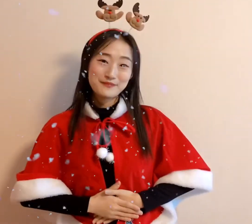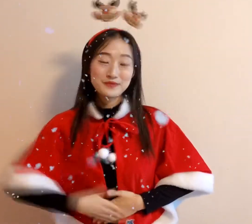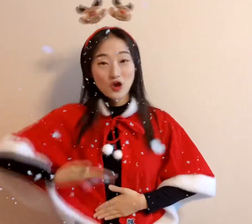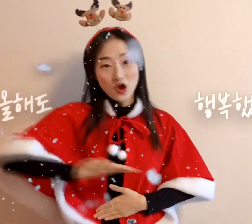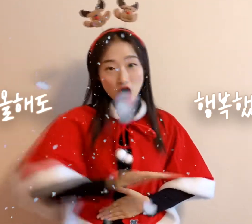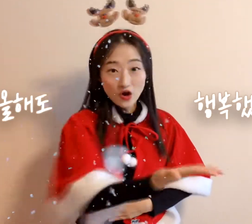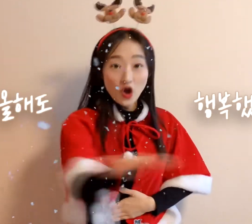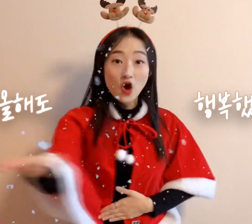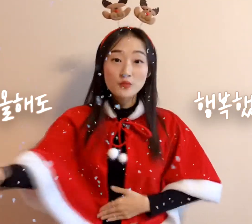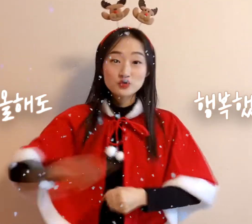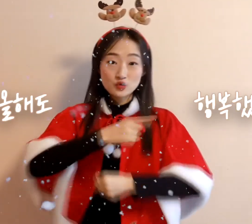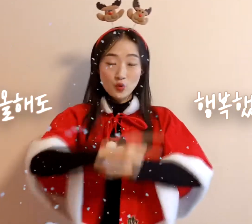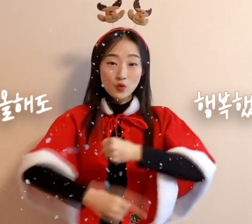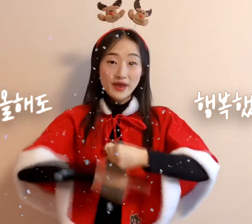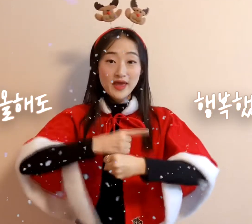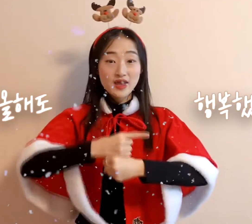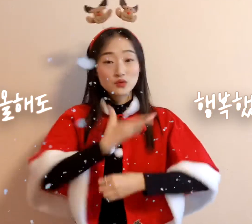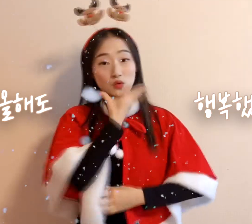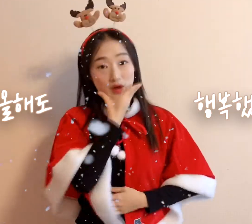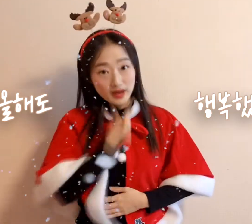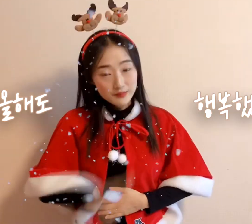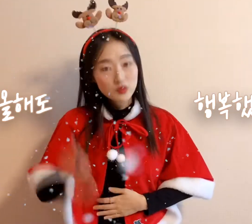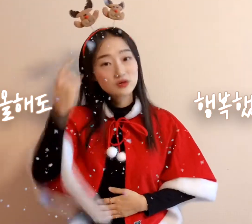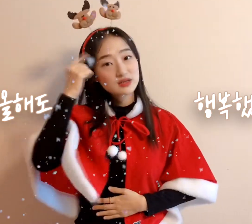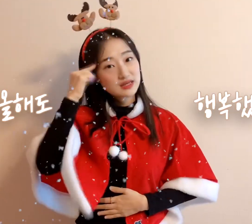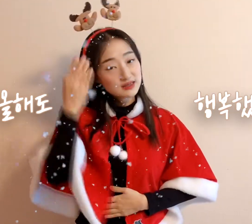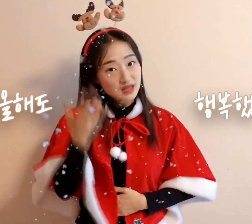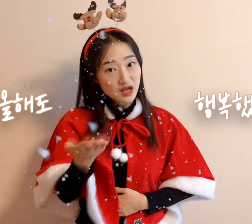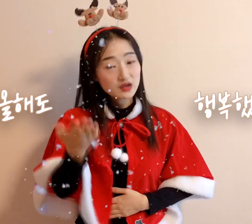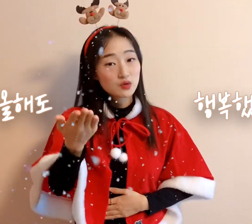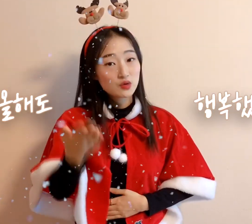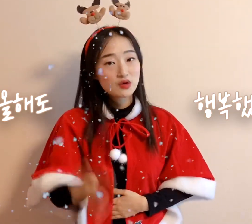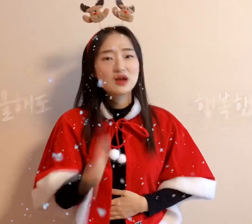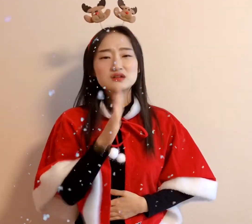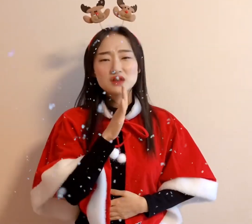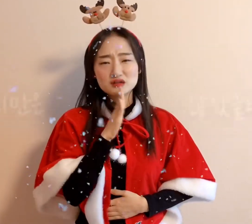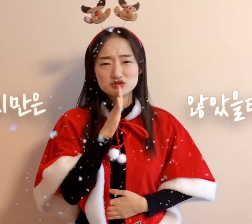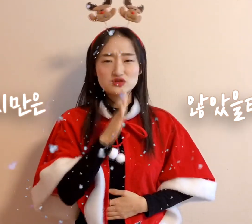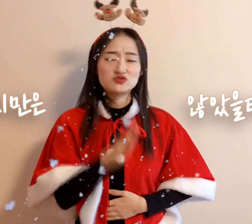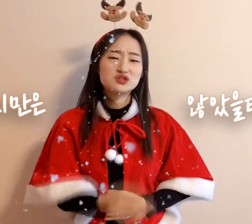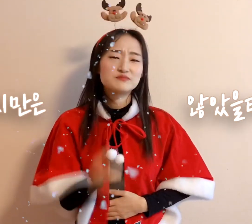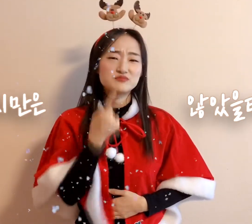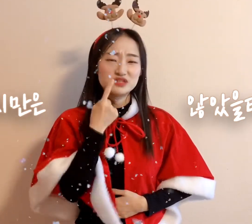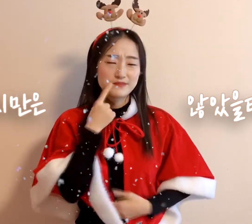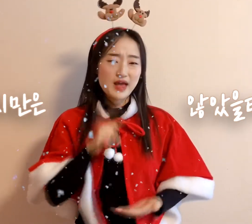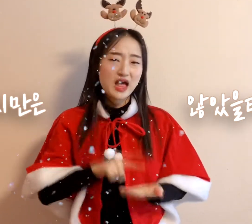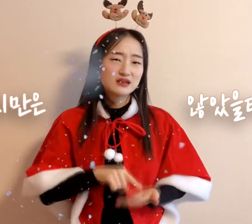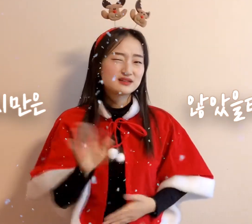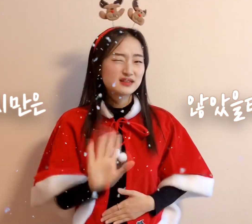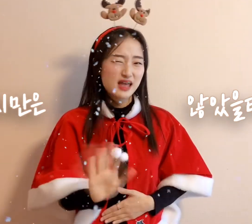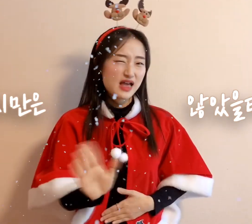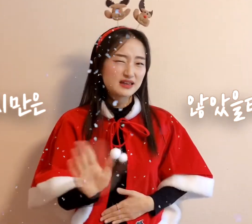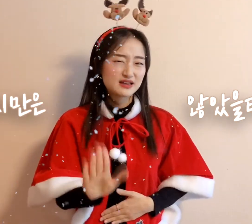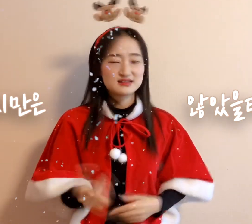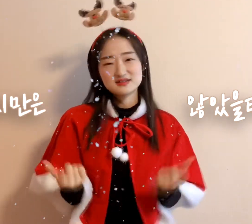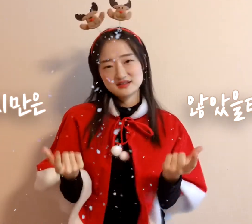Have you all been happy this year? It hasn’t been all that easy, right?